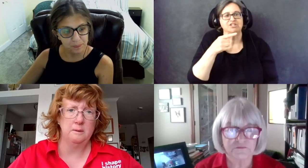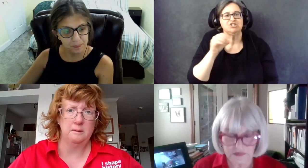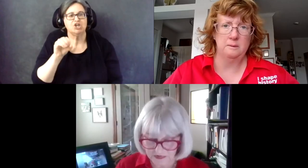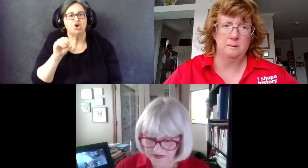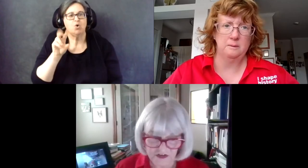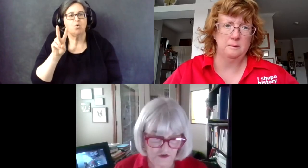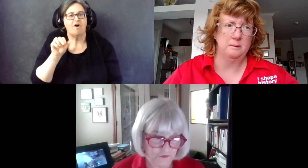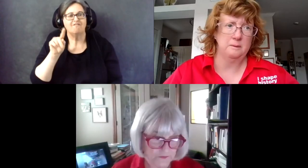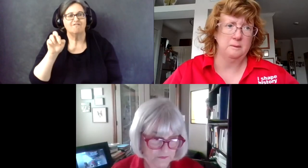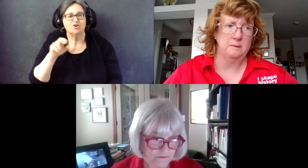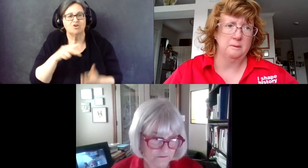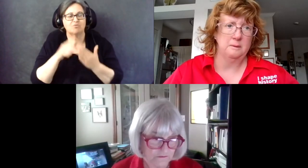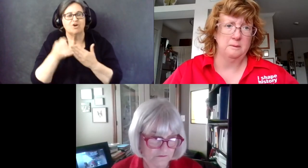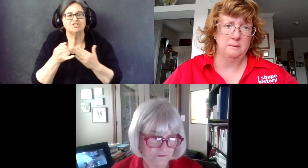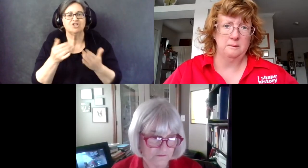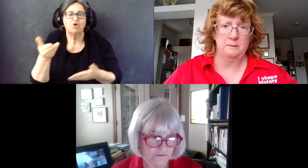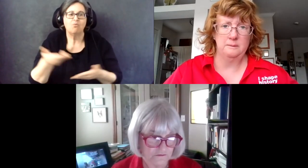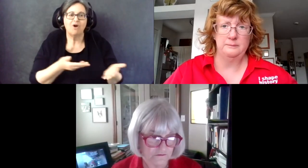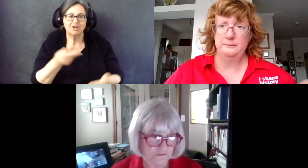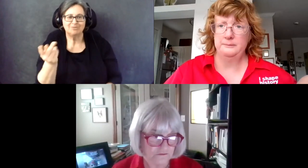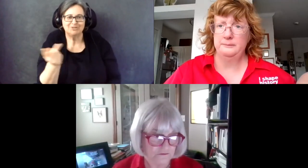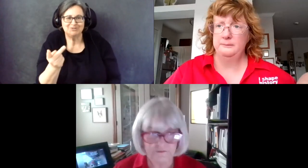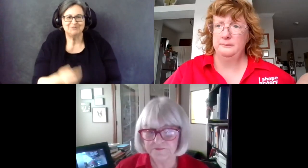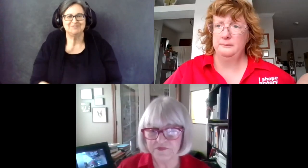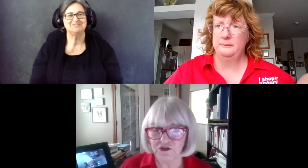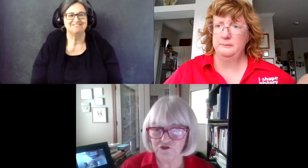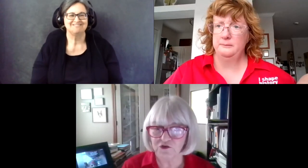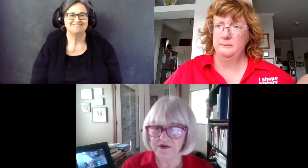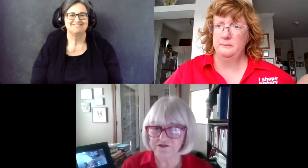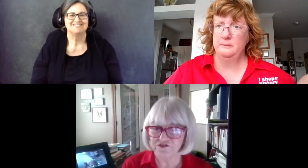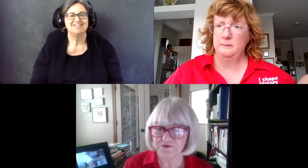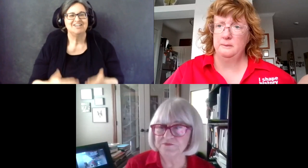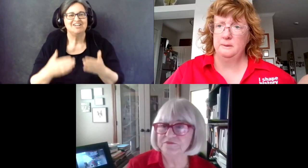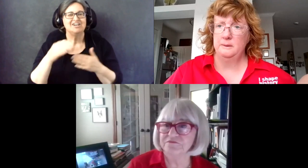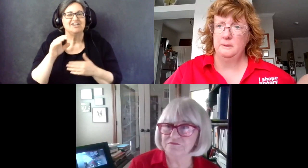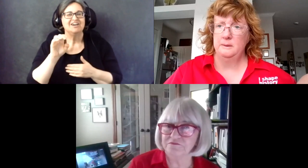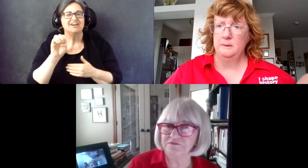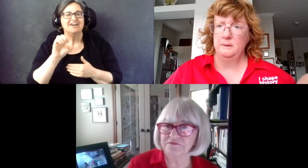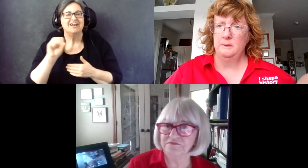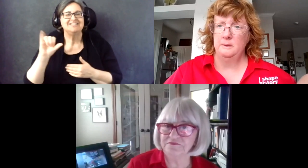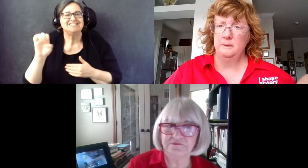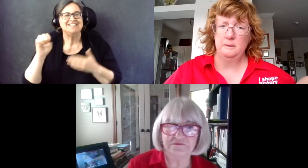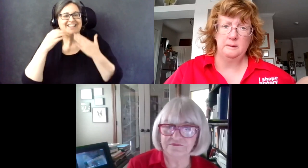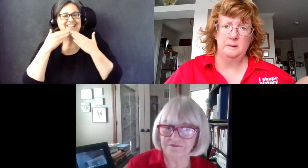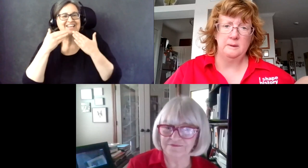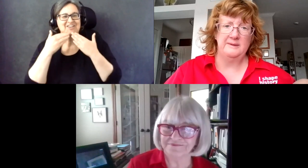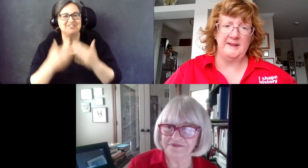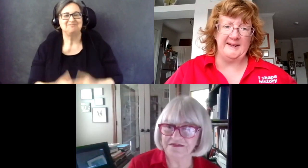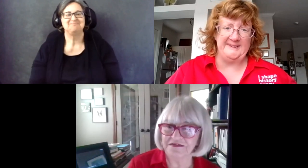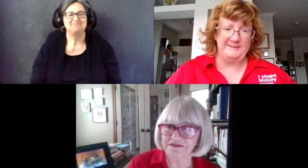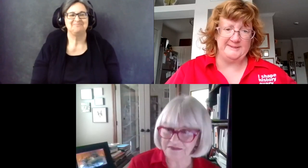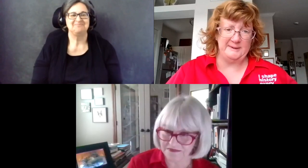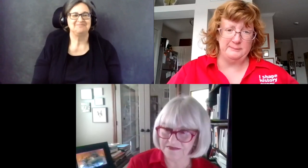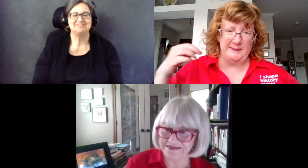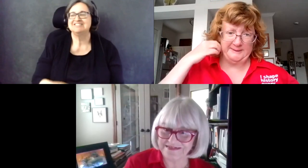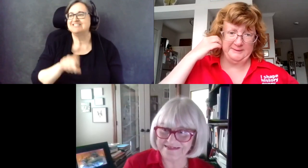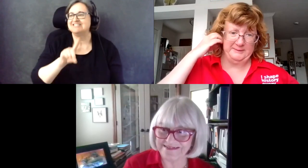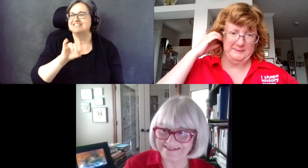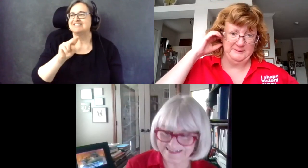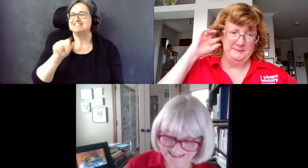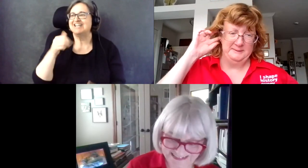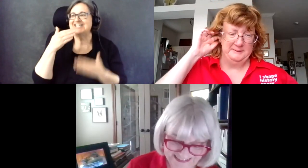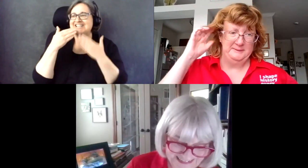Thank you so much.